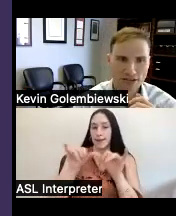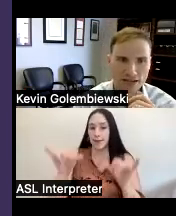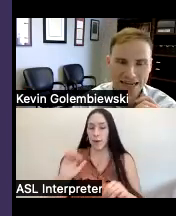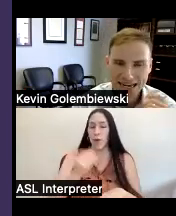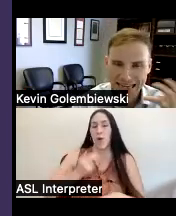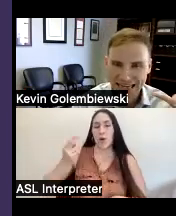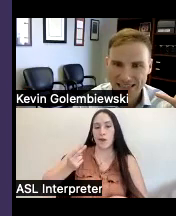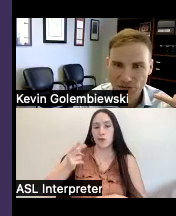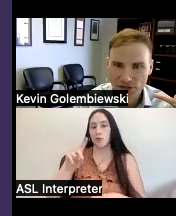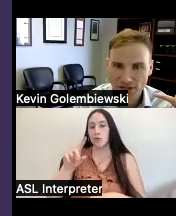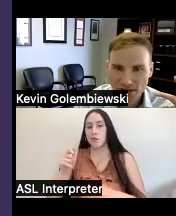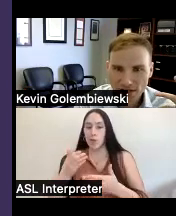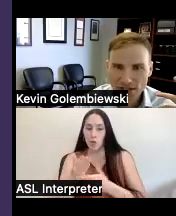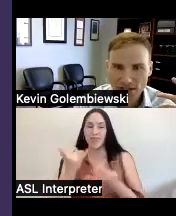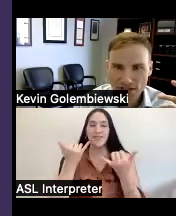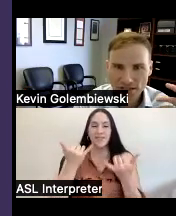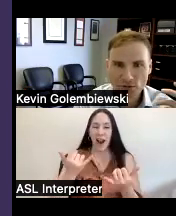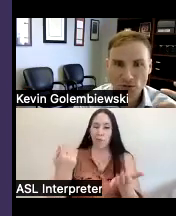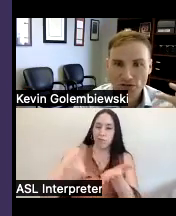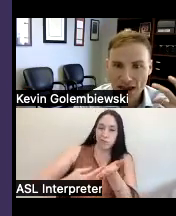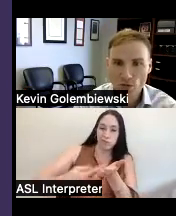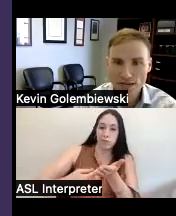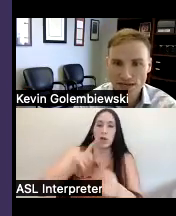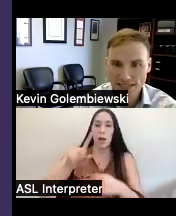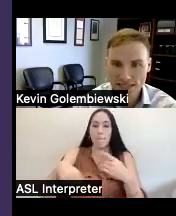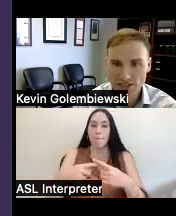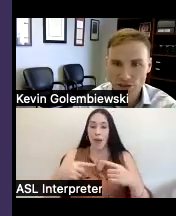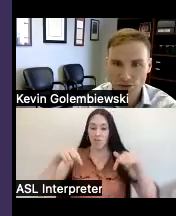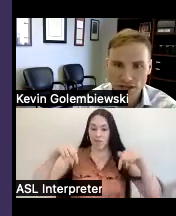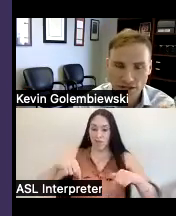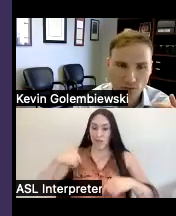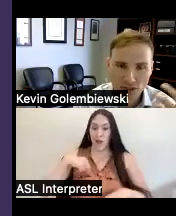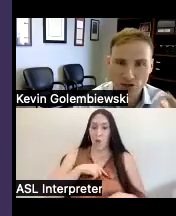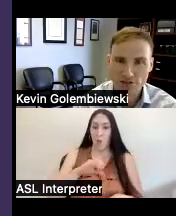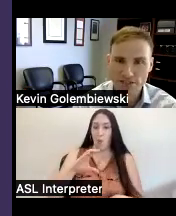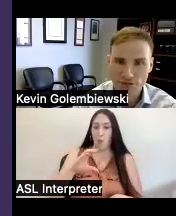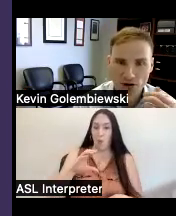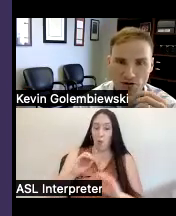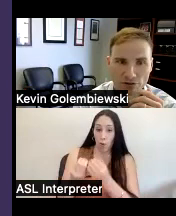and kind of get into the the nuts and bolts of how we can assist you in what services we offer